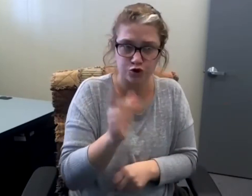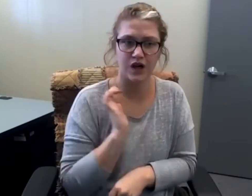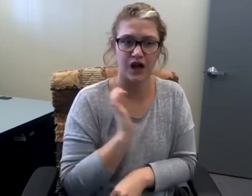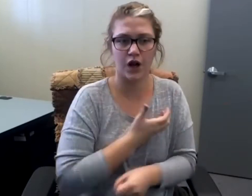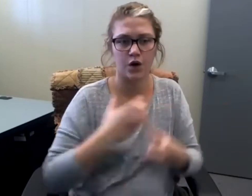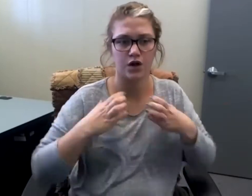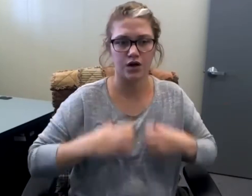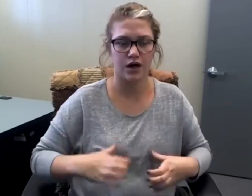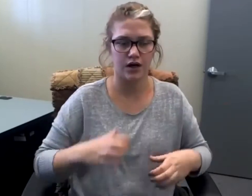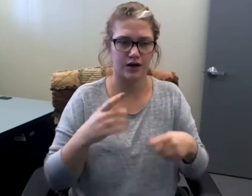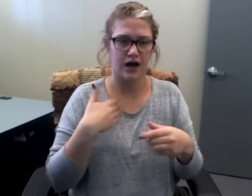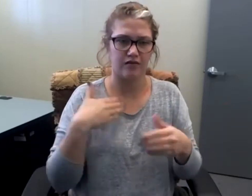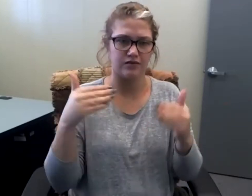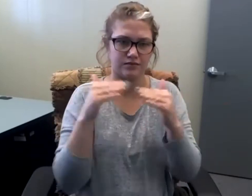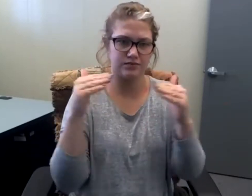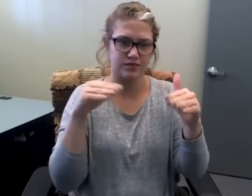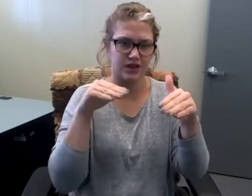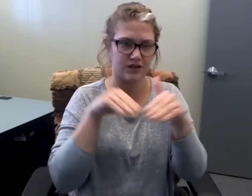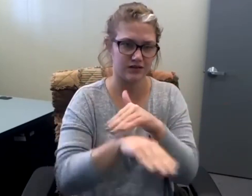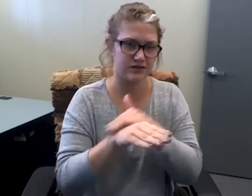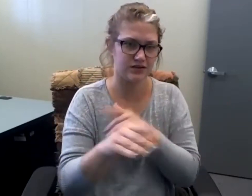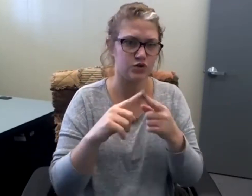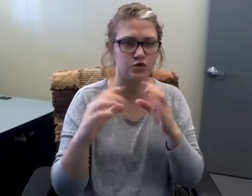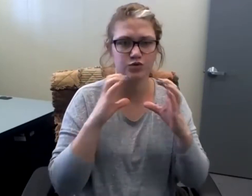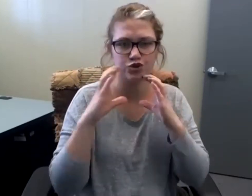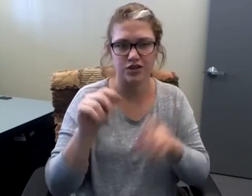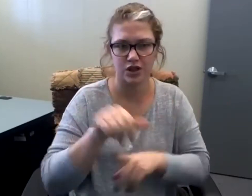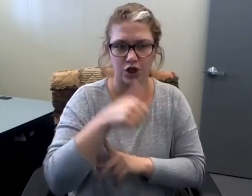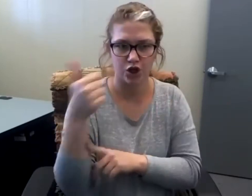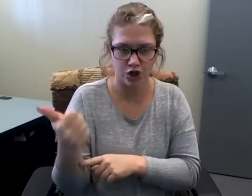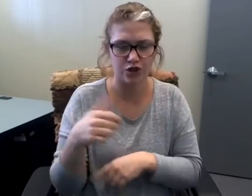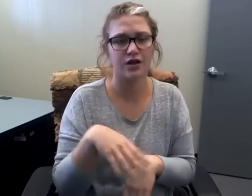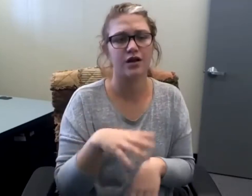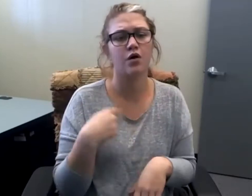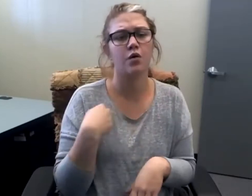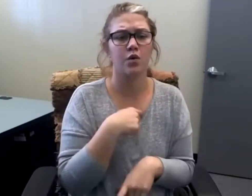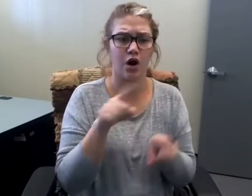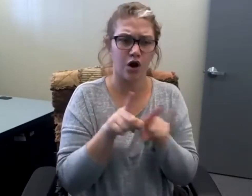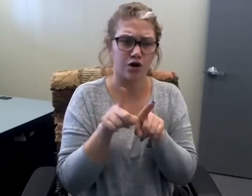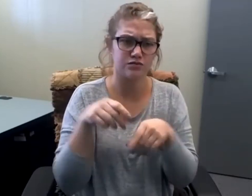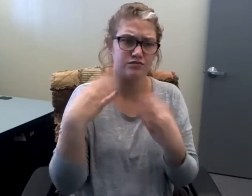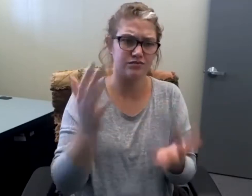We work together to make sure that our consumers have equal access to communication as well as